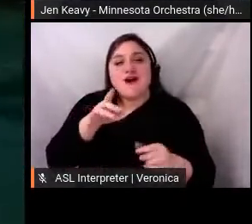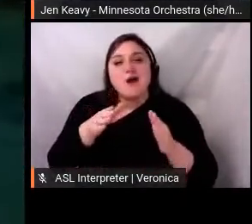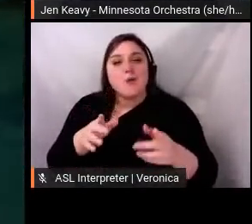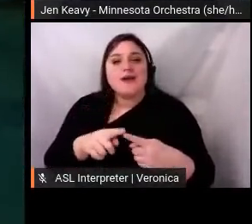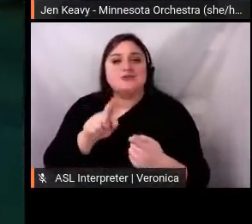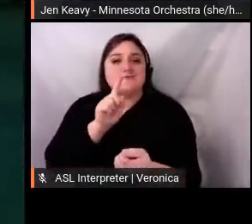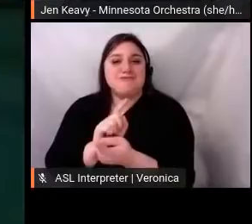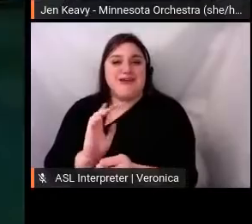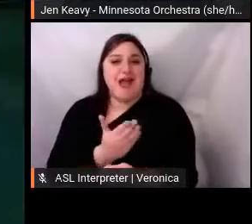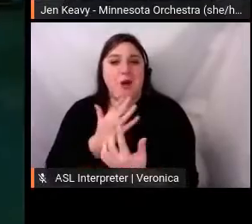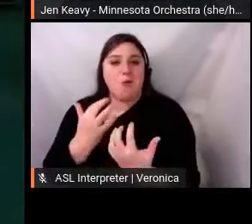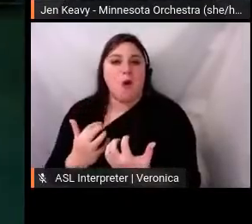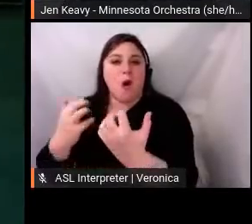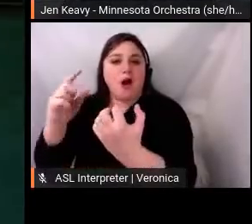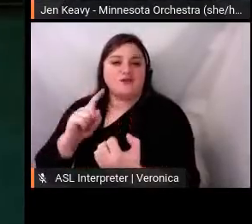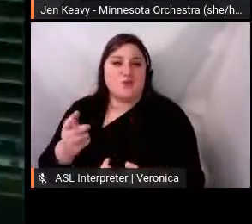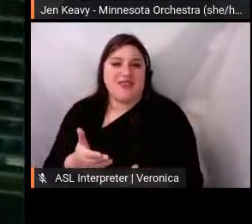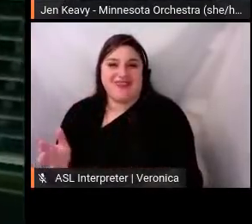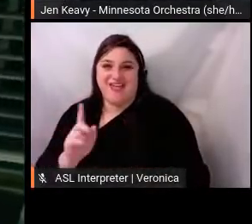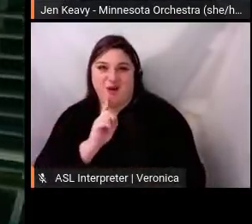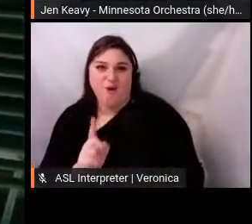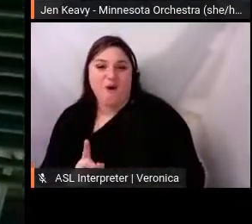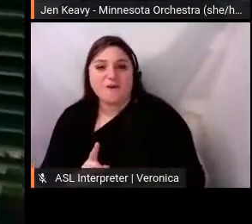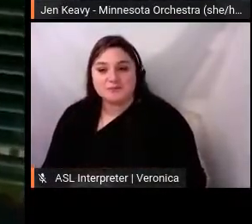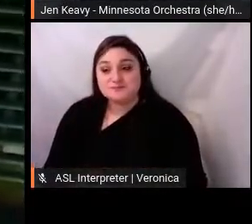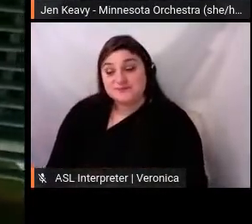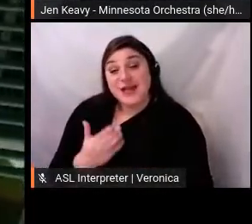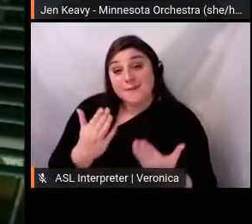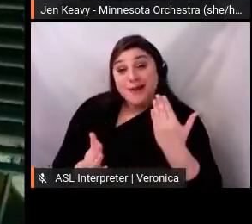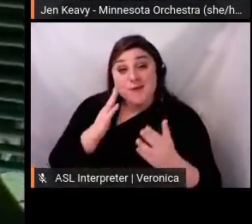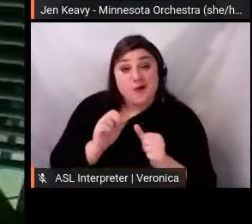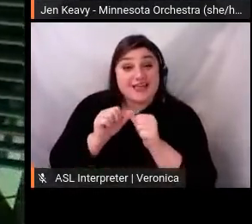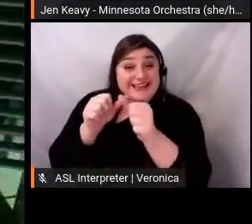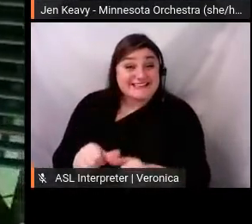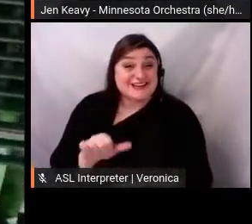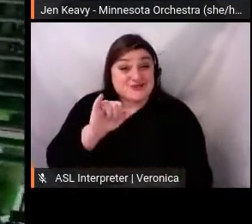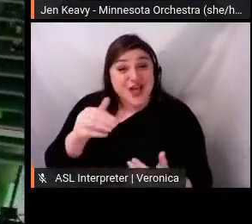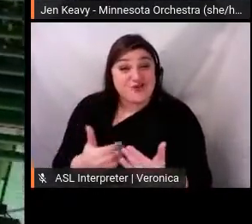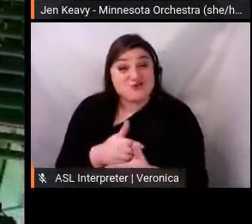to be post pandemic. Our recent success is rooted in our organizational